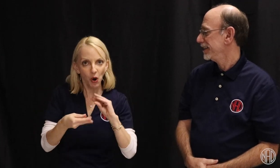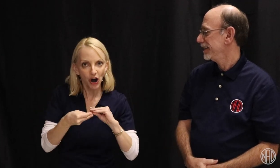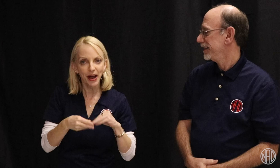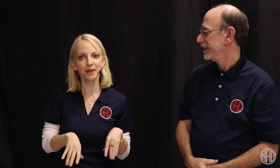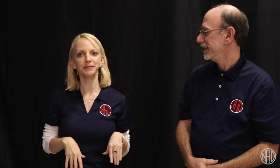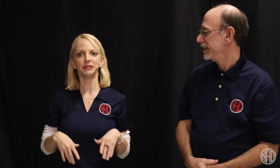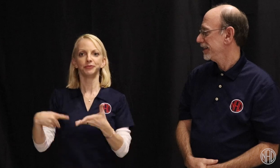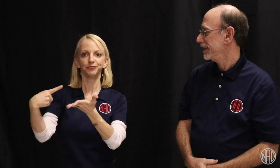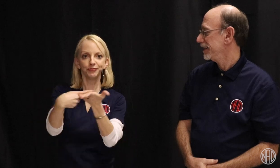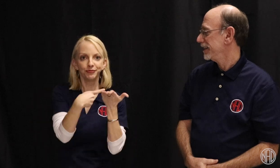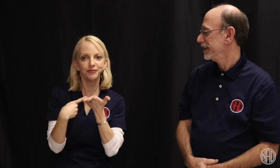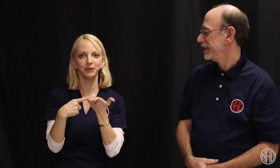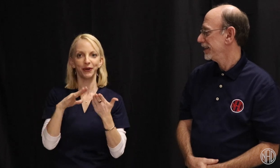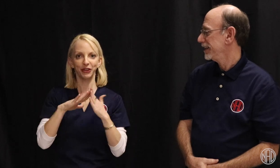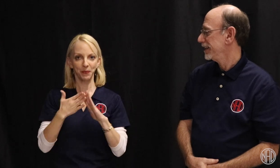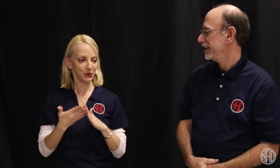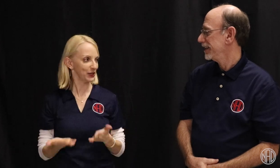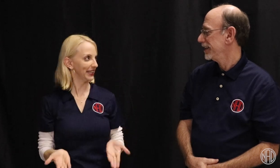to discuss issues with the community.